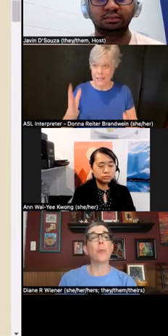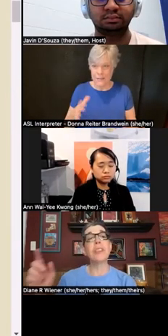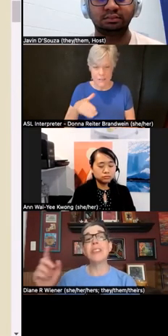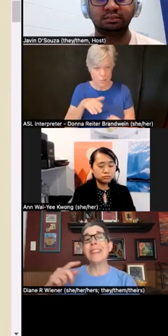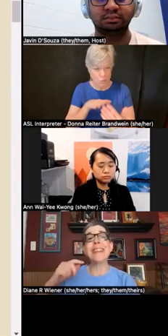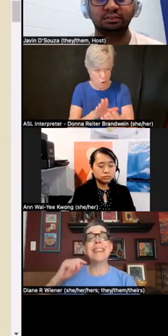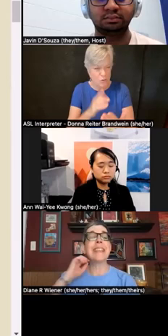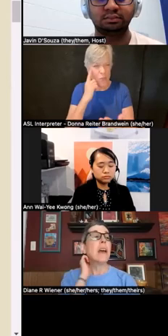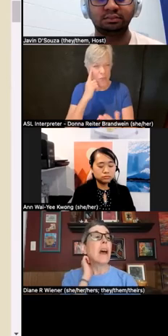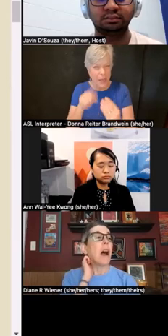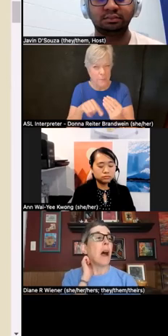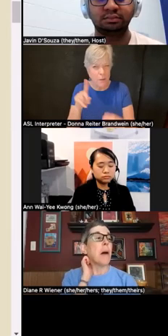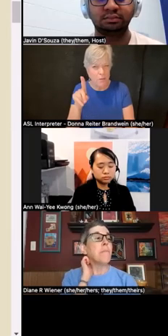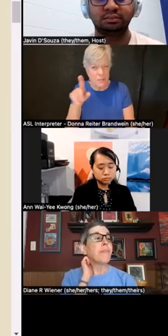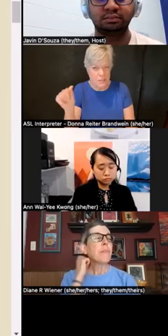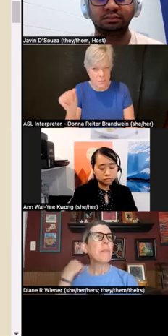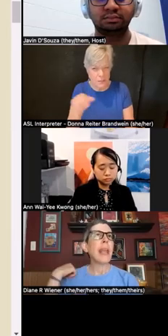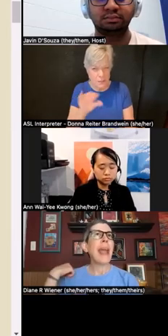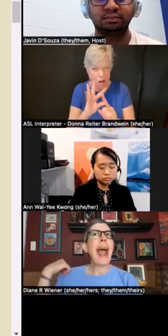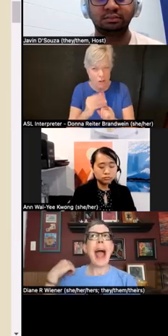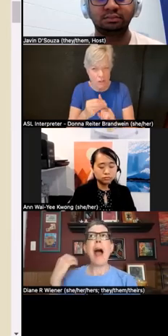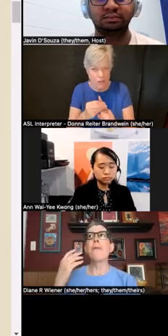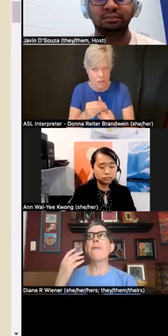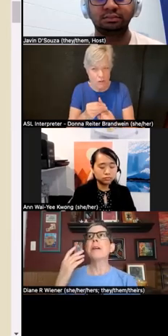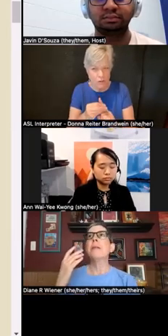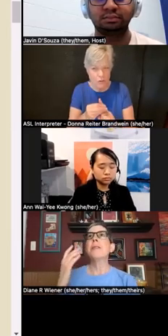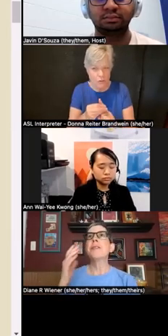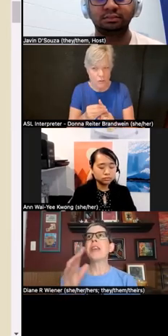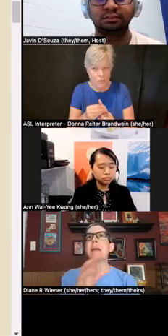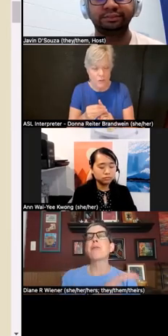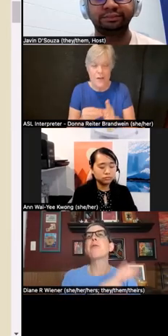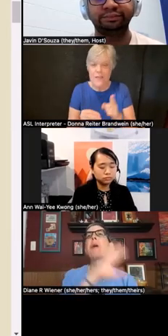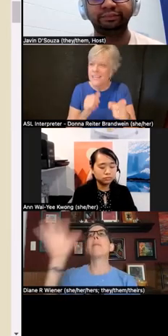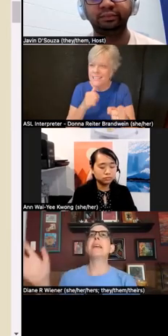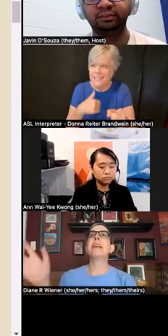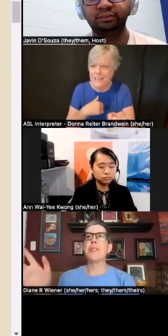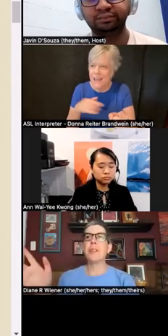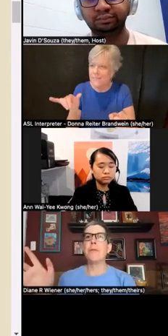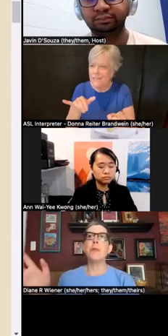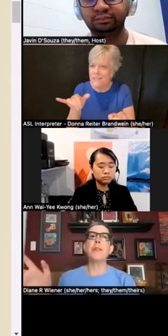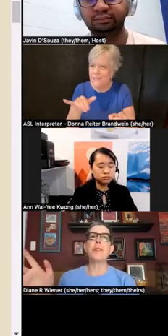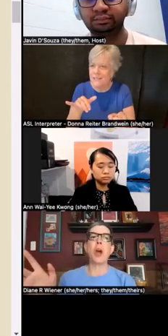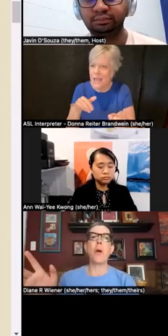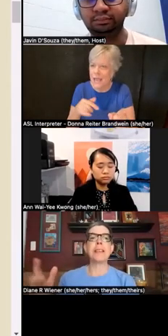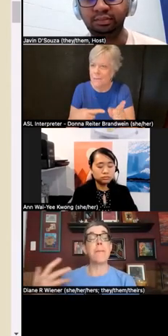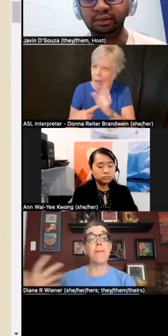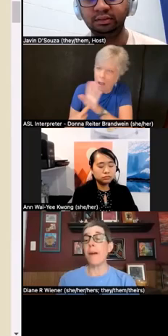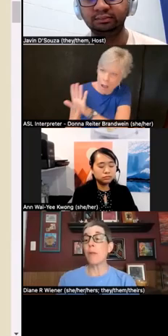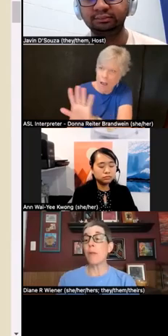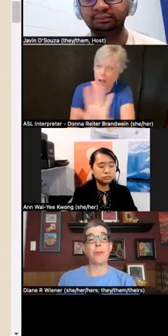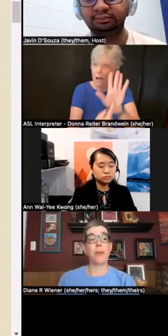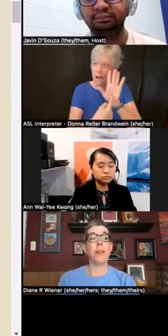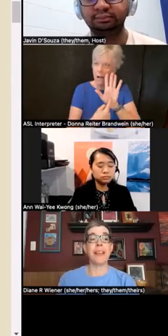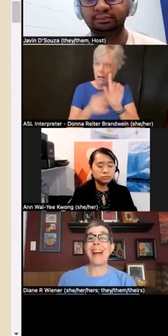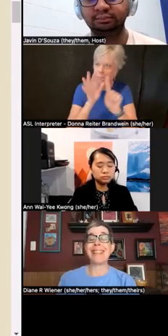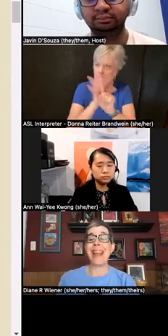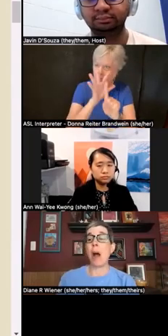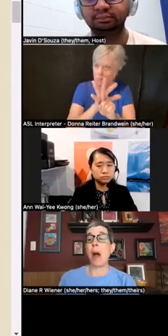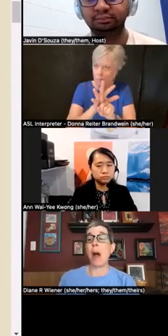which didn't have the same prominence a few years ago as I'm very grateful it has now.